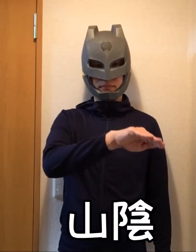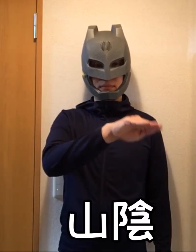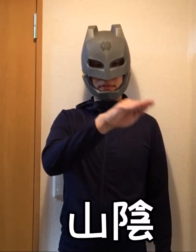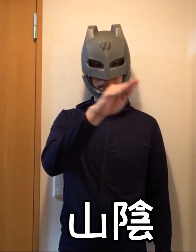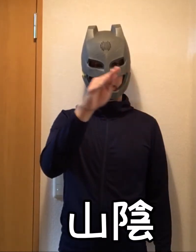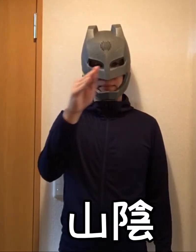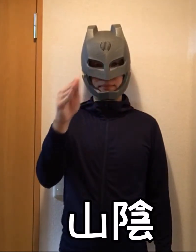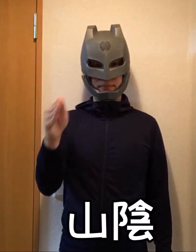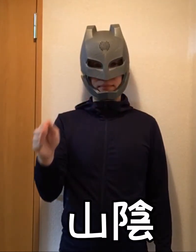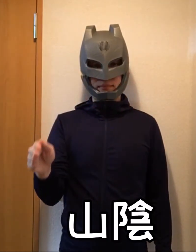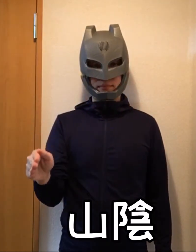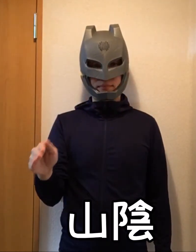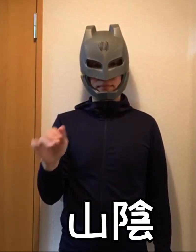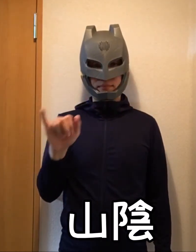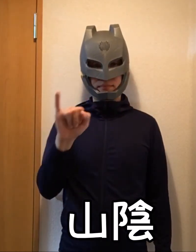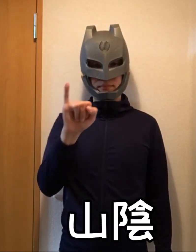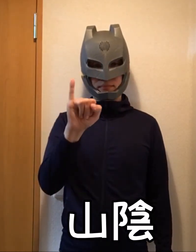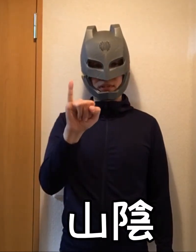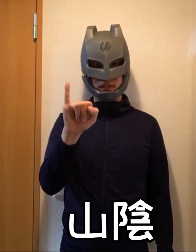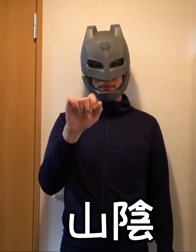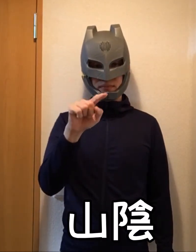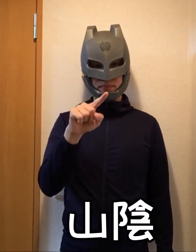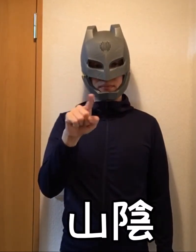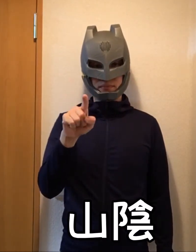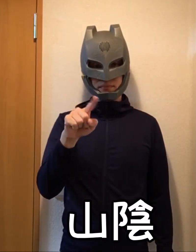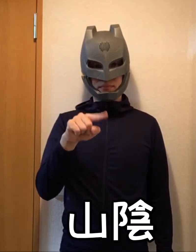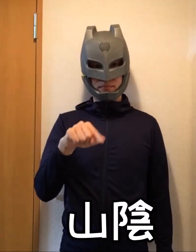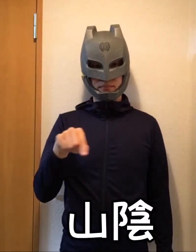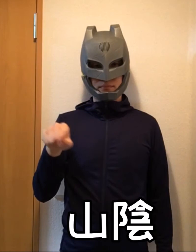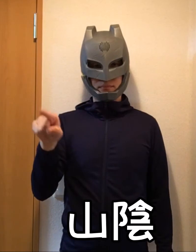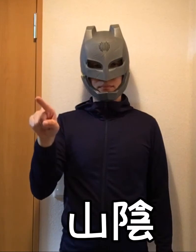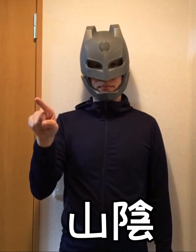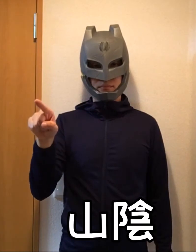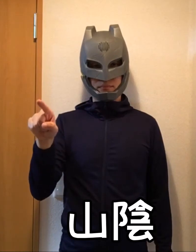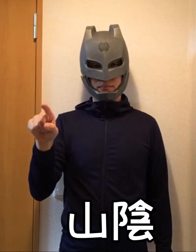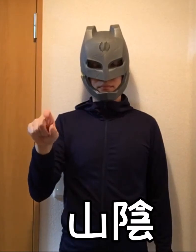Sanin (region)